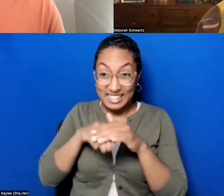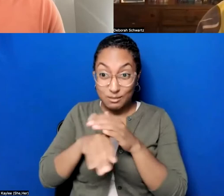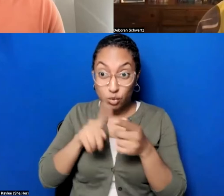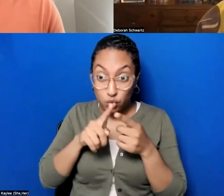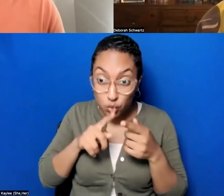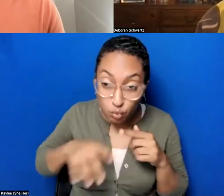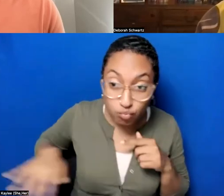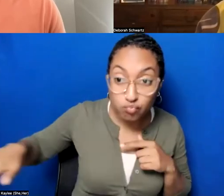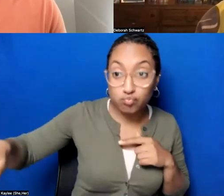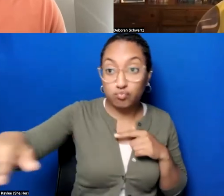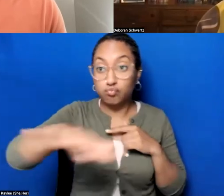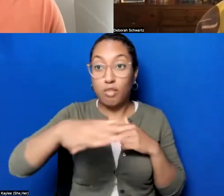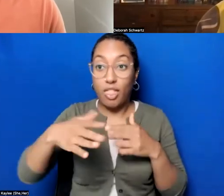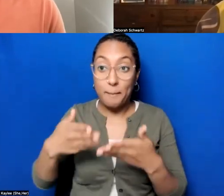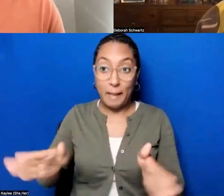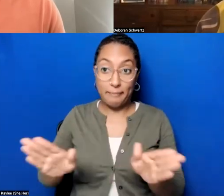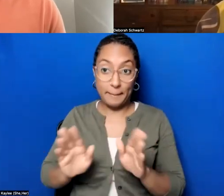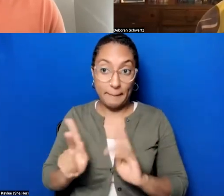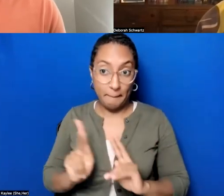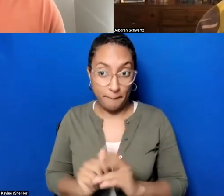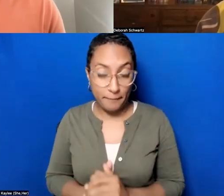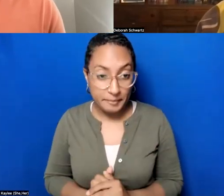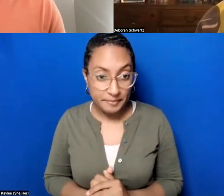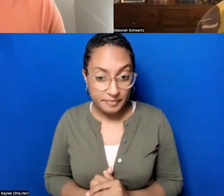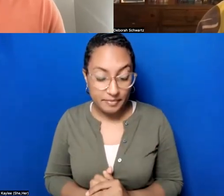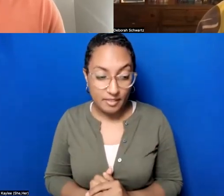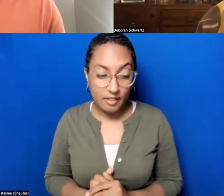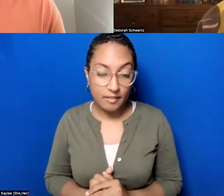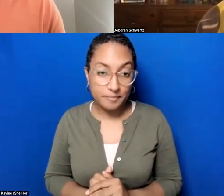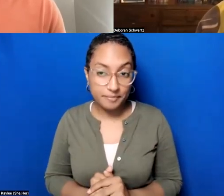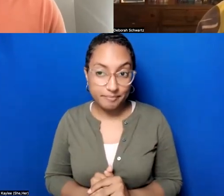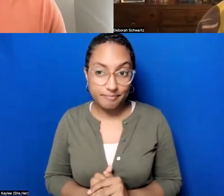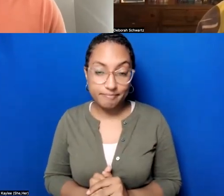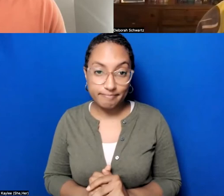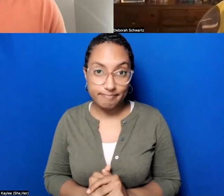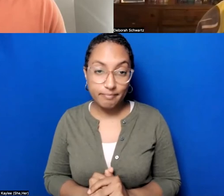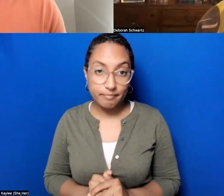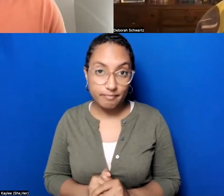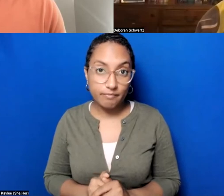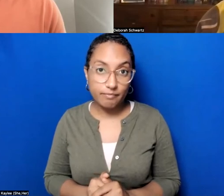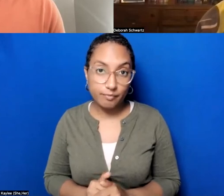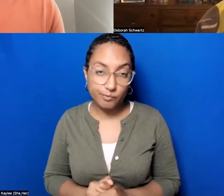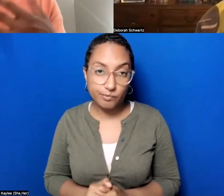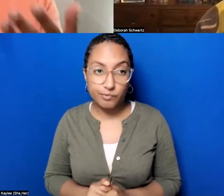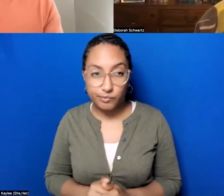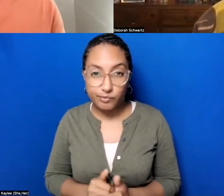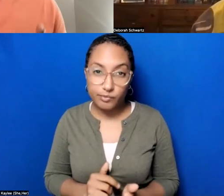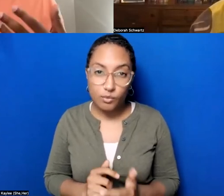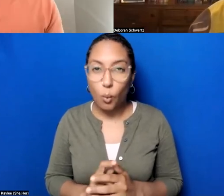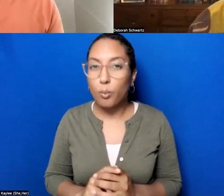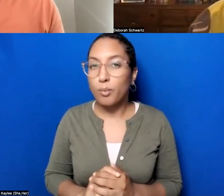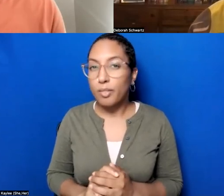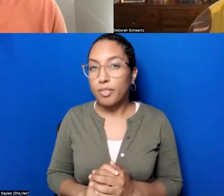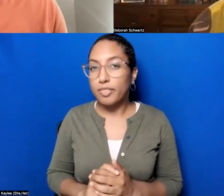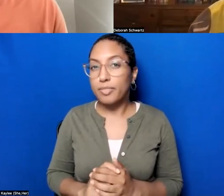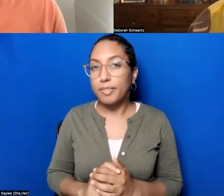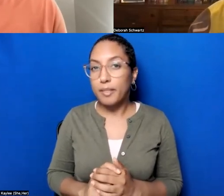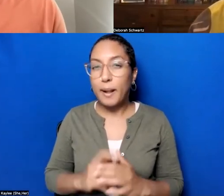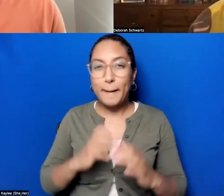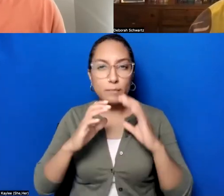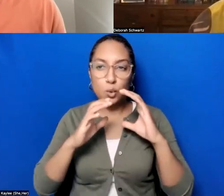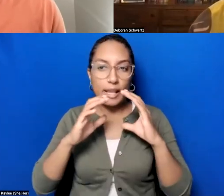and so what's really important is the the communication that happens around the scholarship.